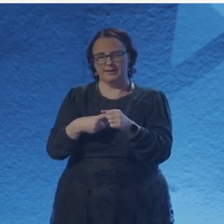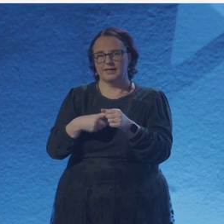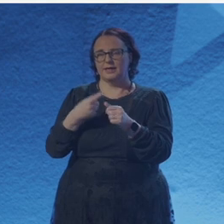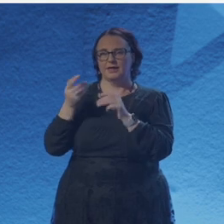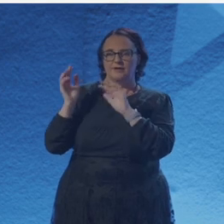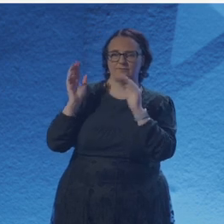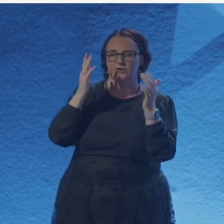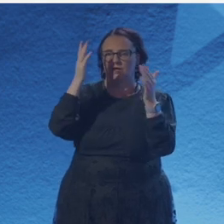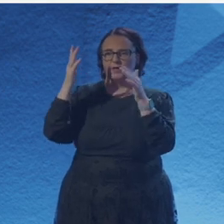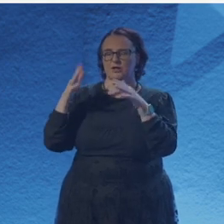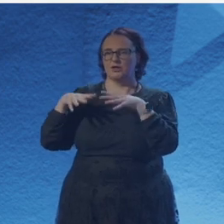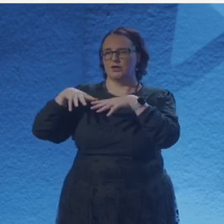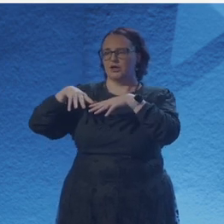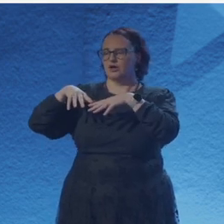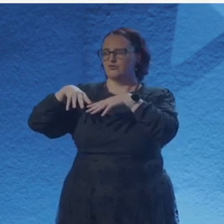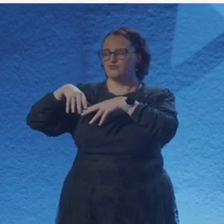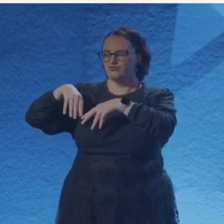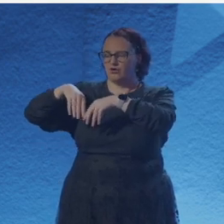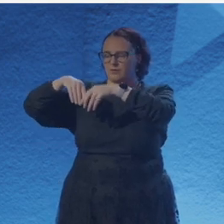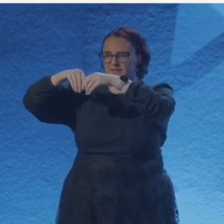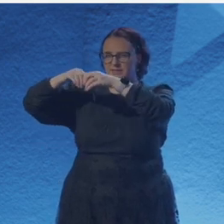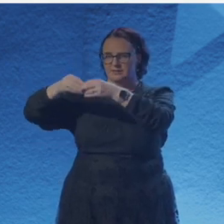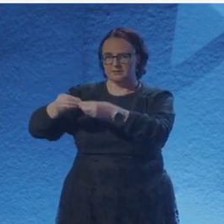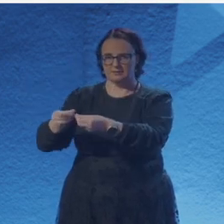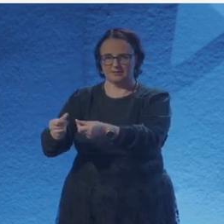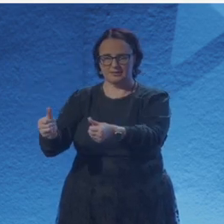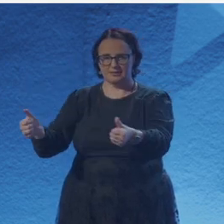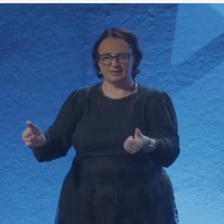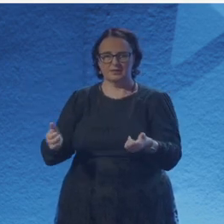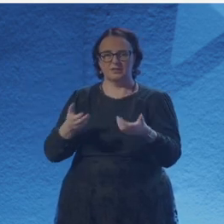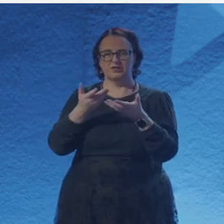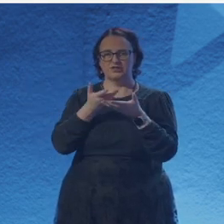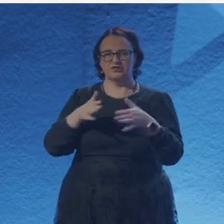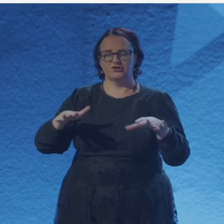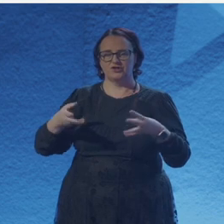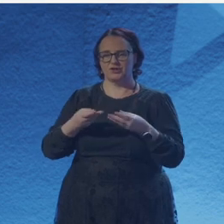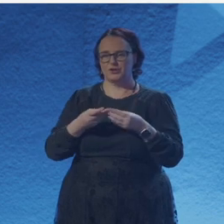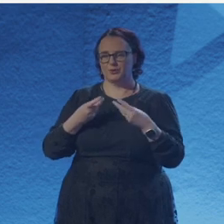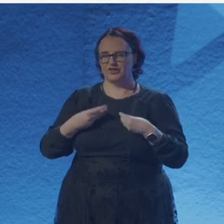I checked my findings over and over - the world had been much hotter